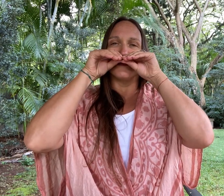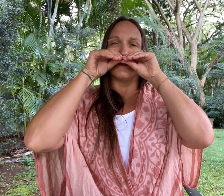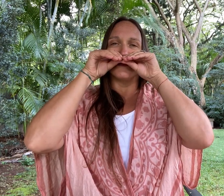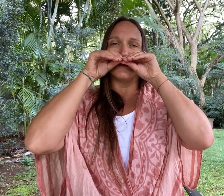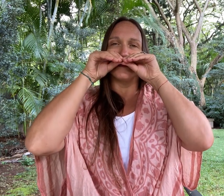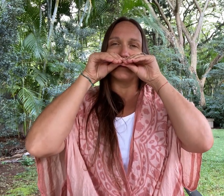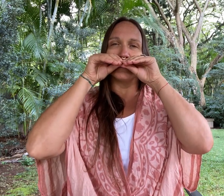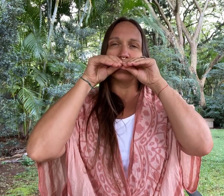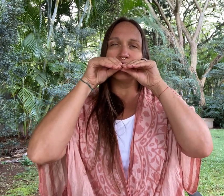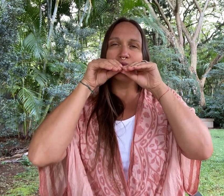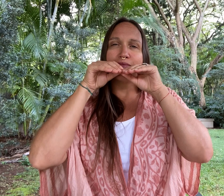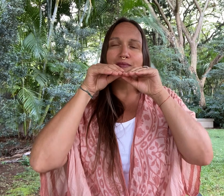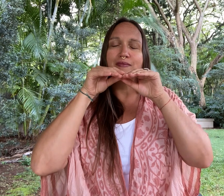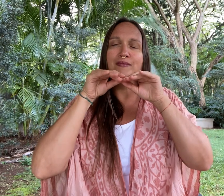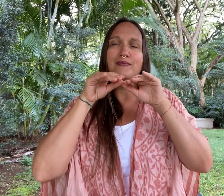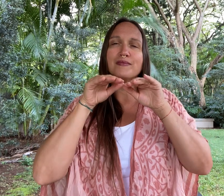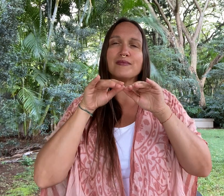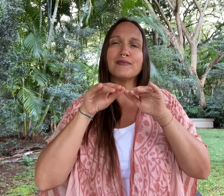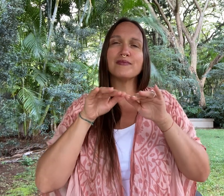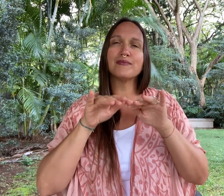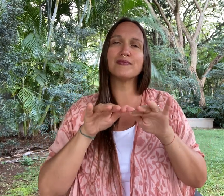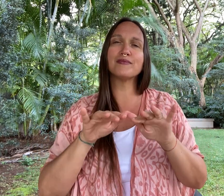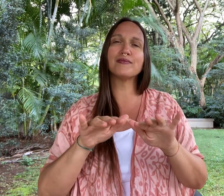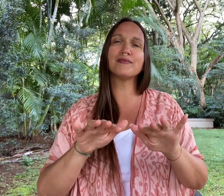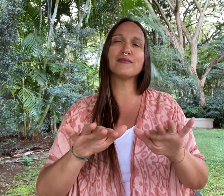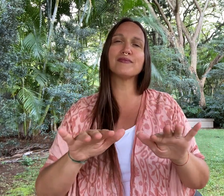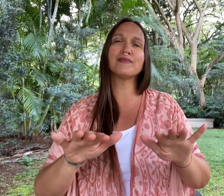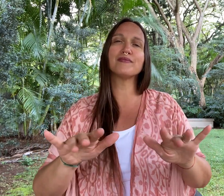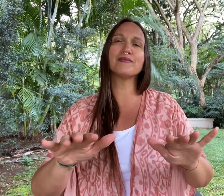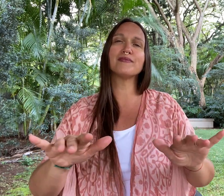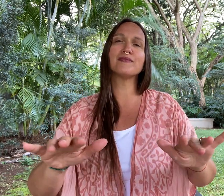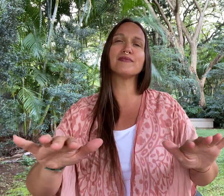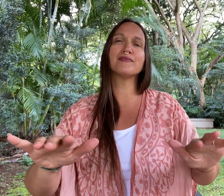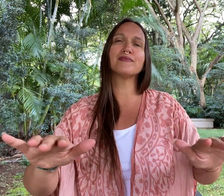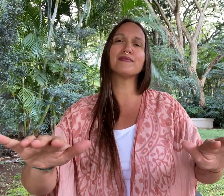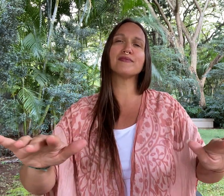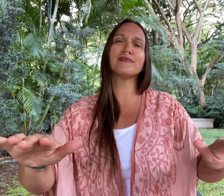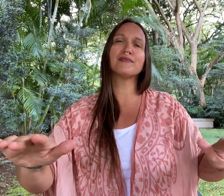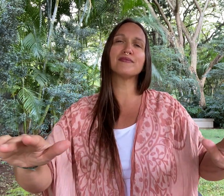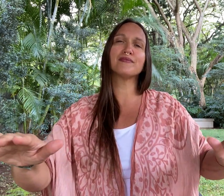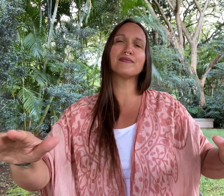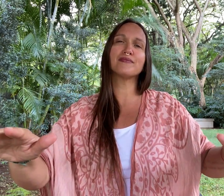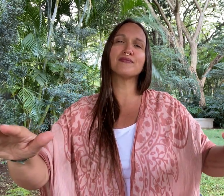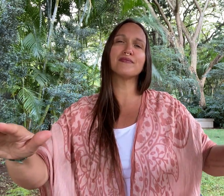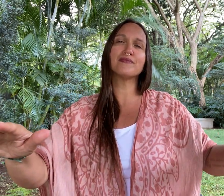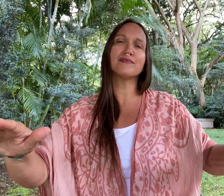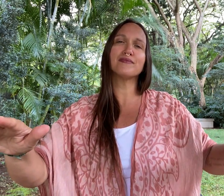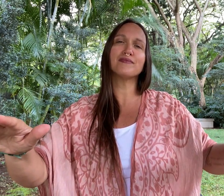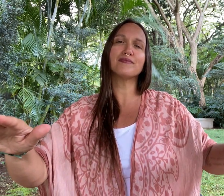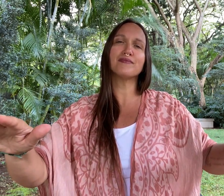Exhale to let go.